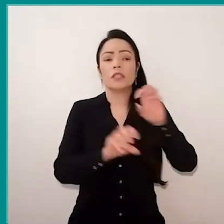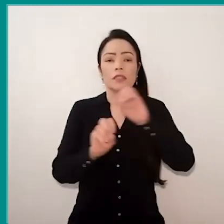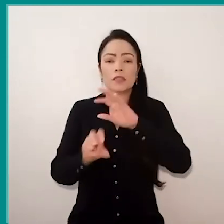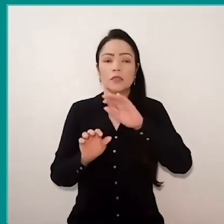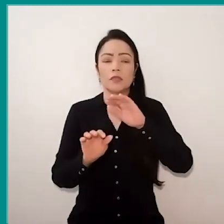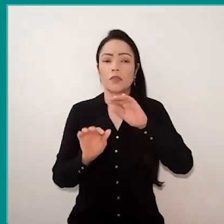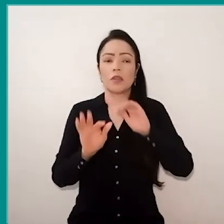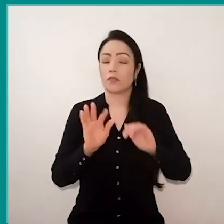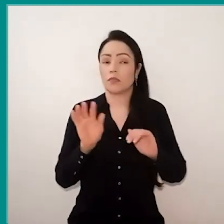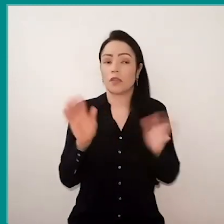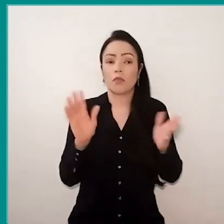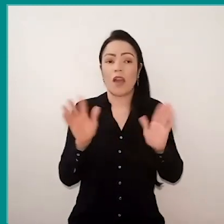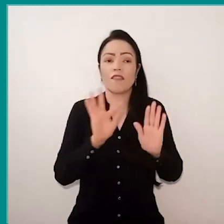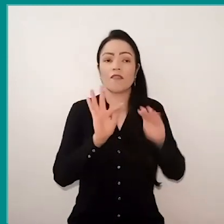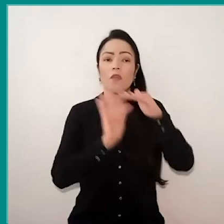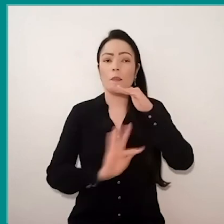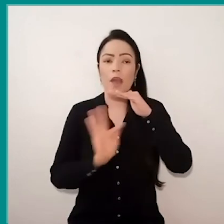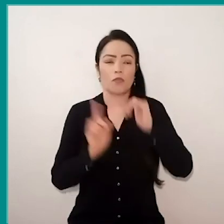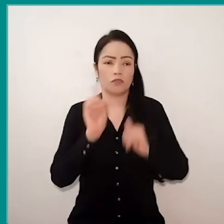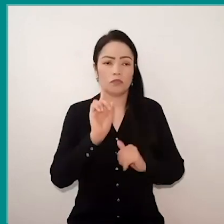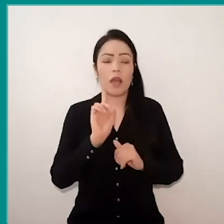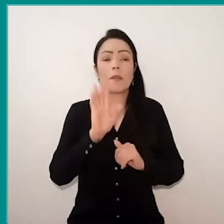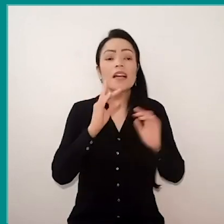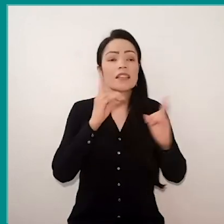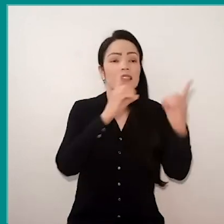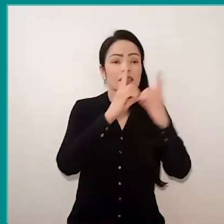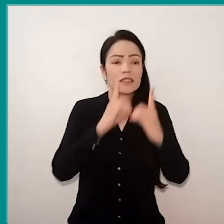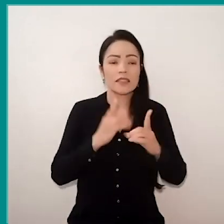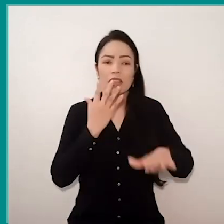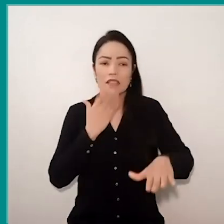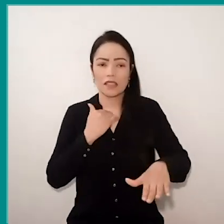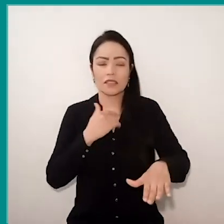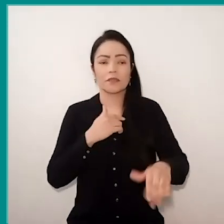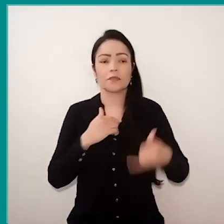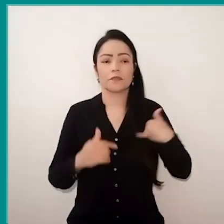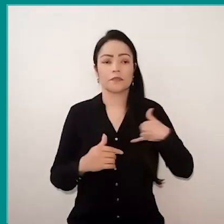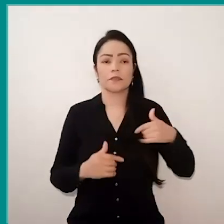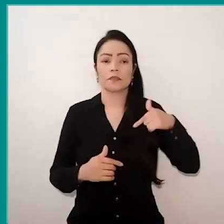that attending children from 7 to 12 years for over 30 years,